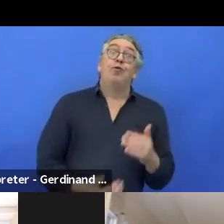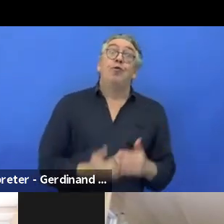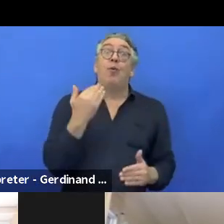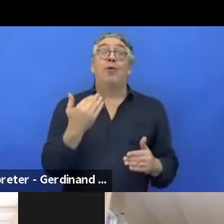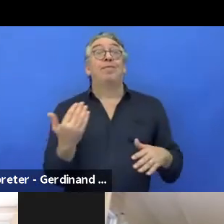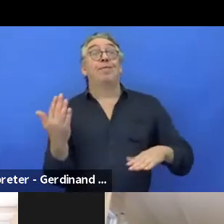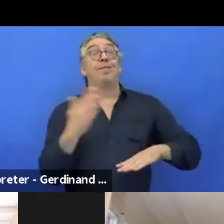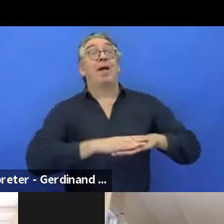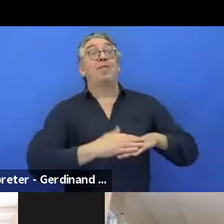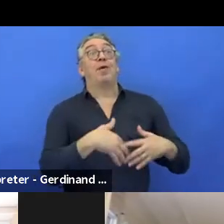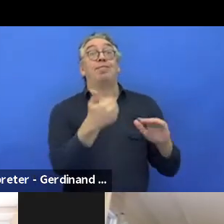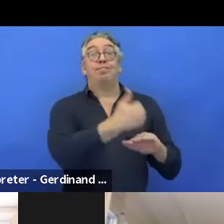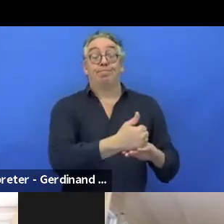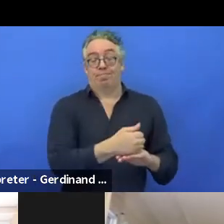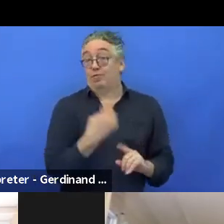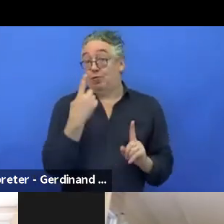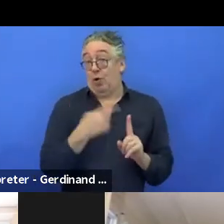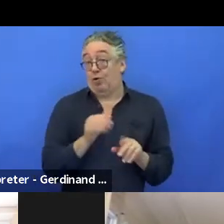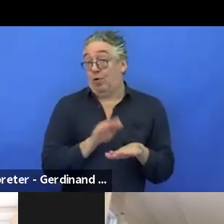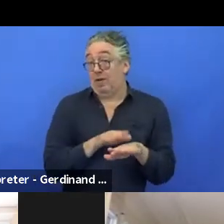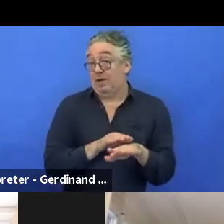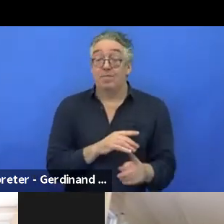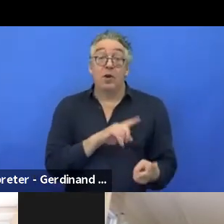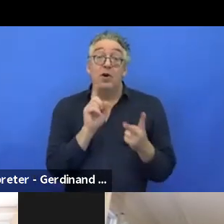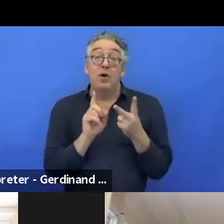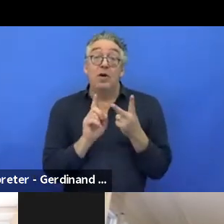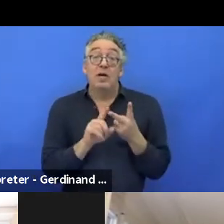That is one thing. And the second thing is that an Erasmus+